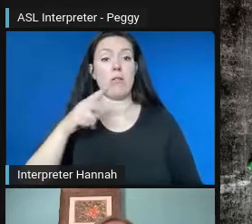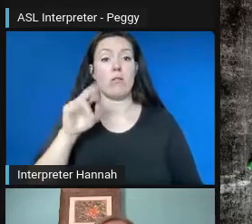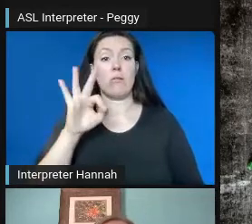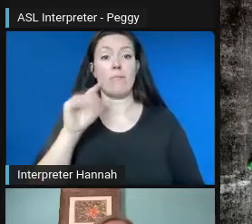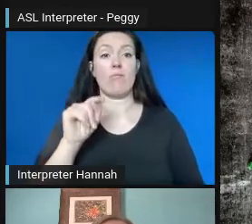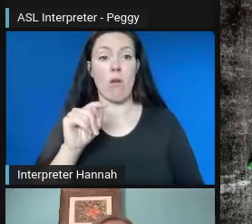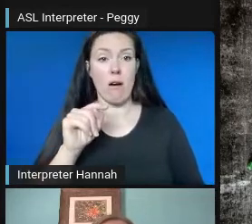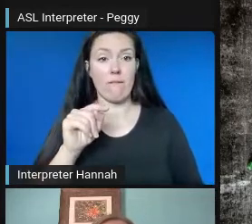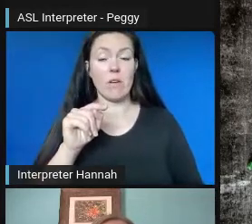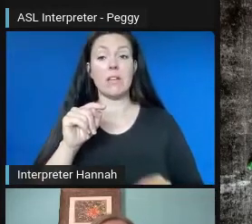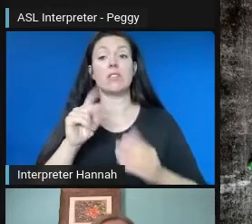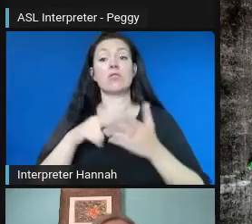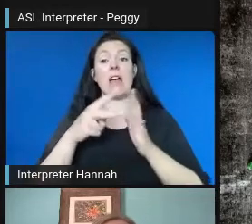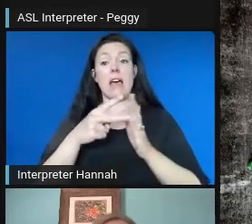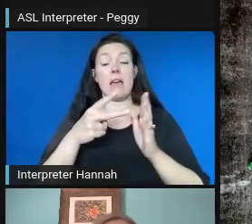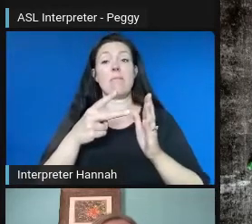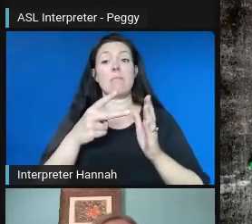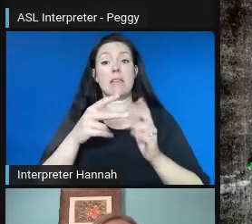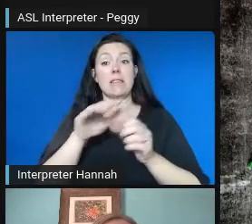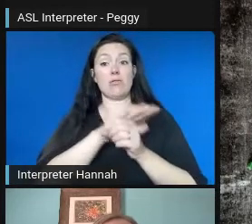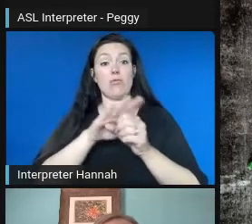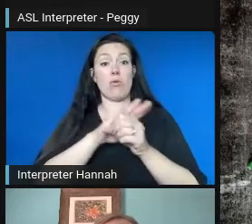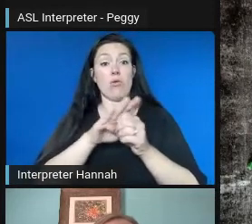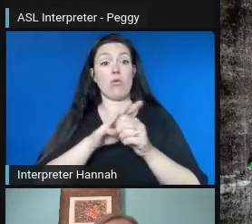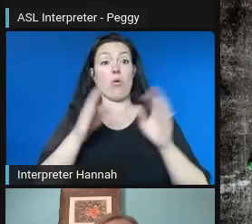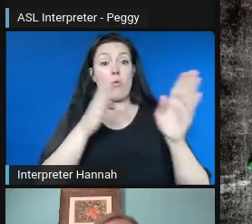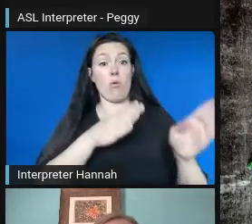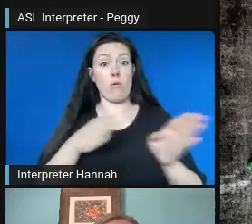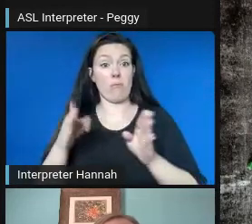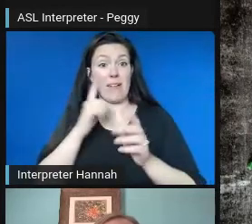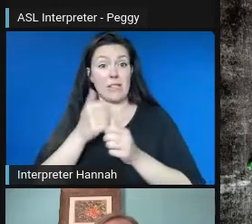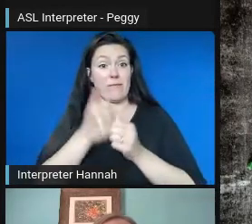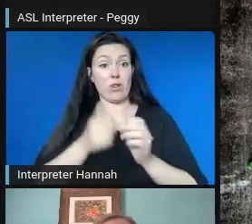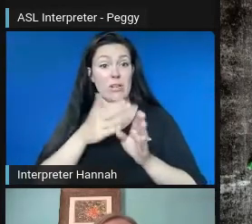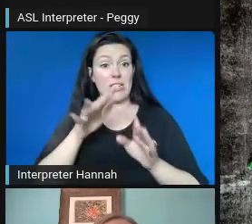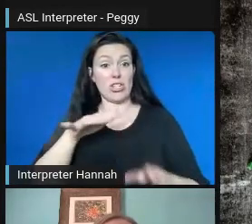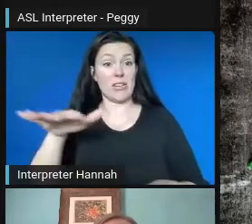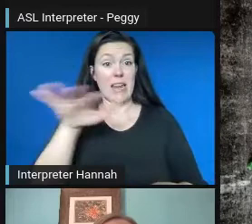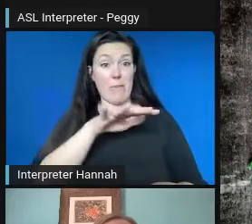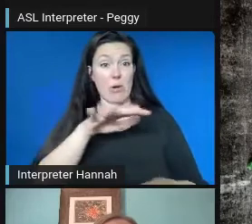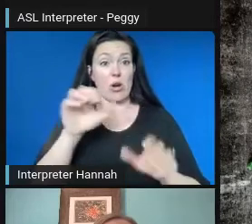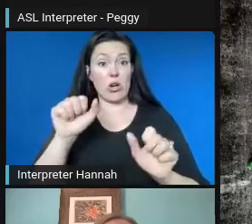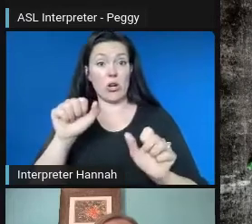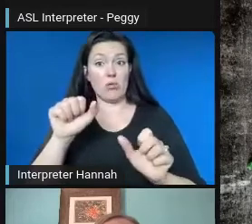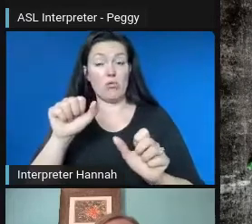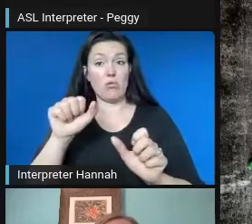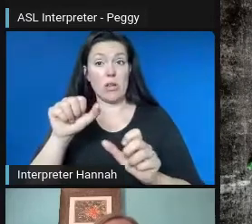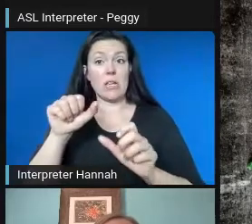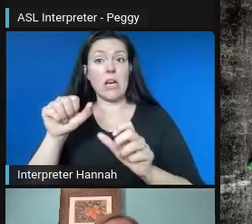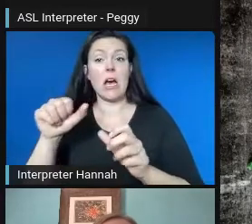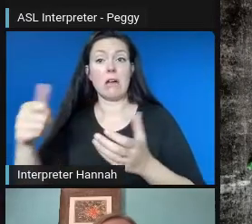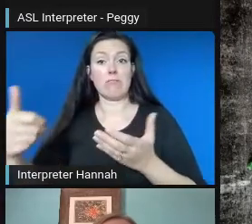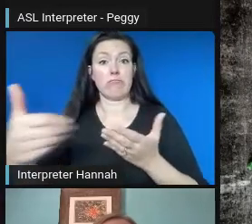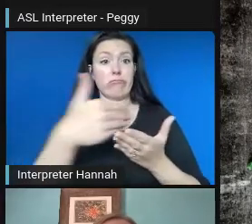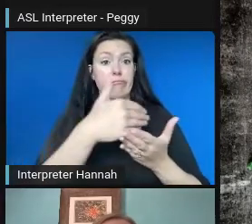plans that the City was developing and really be in charge of implementing them